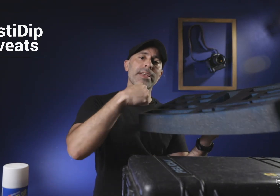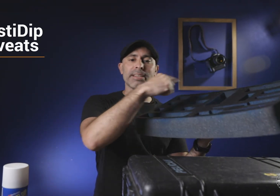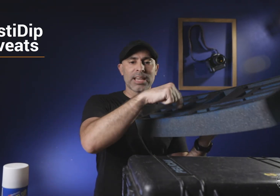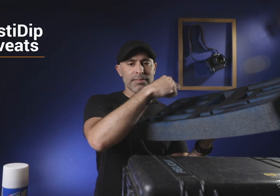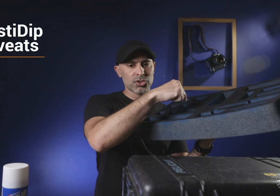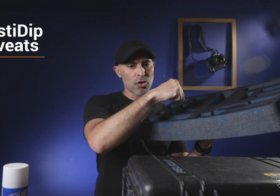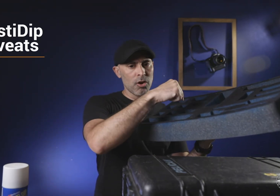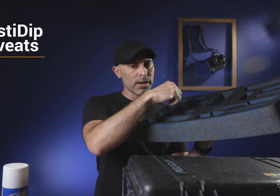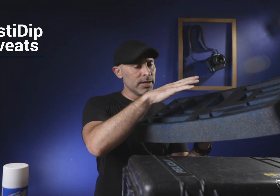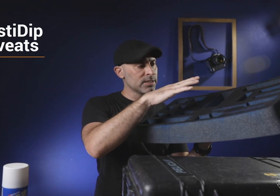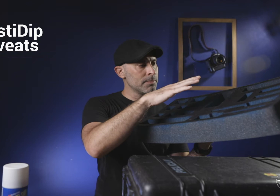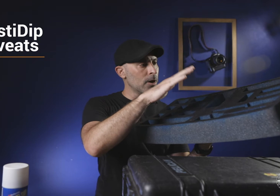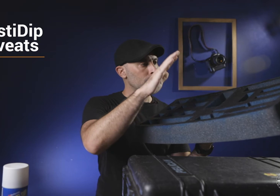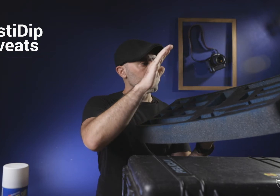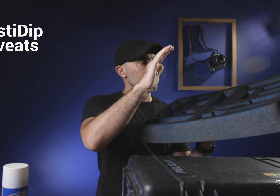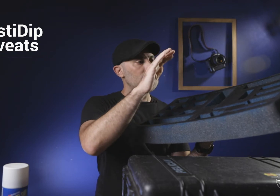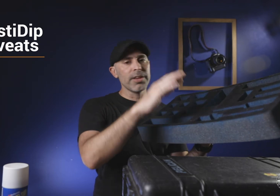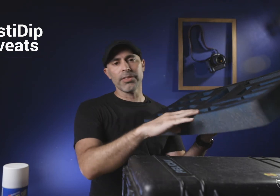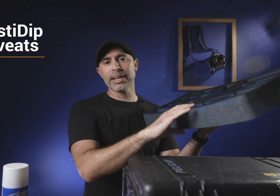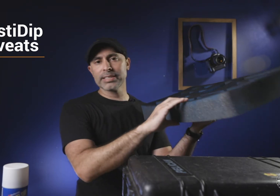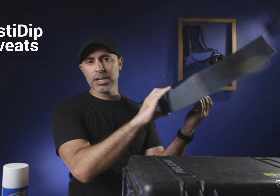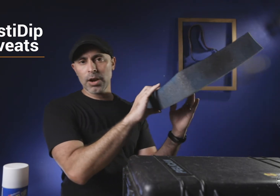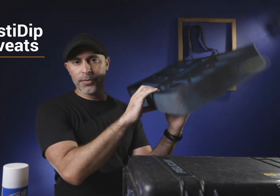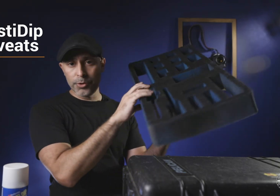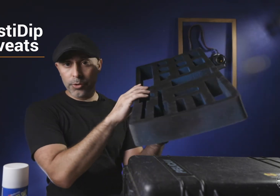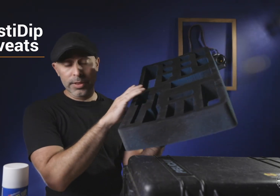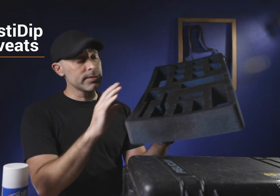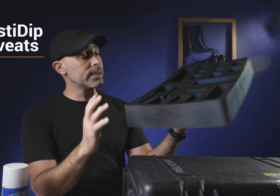is kind of a strong smell the other thing to consider if you do do this is